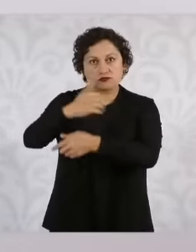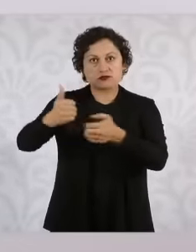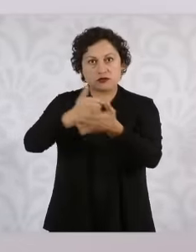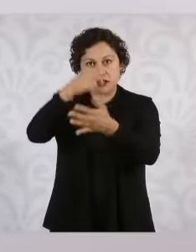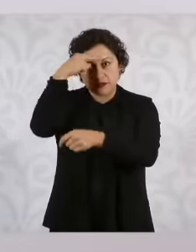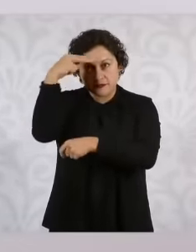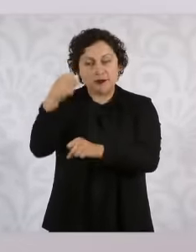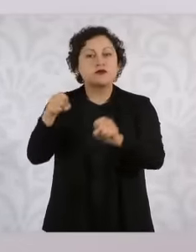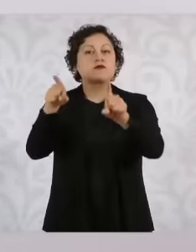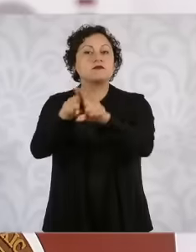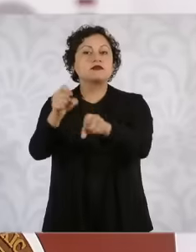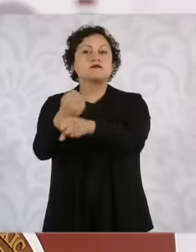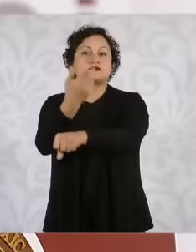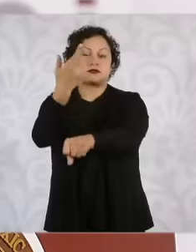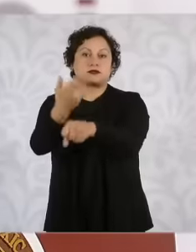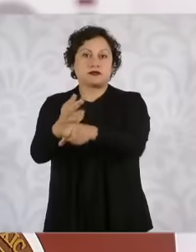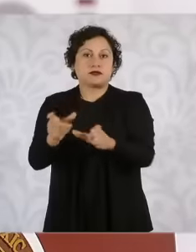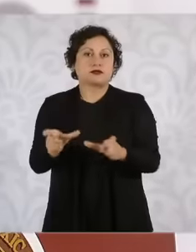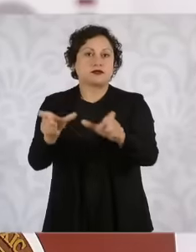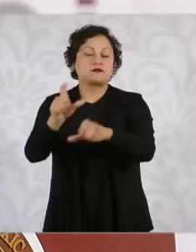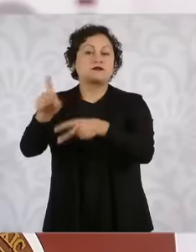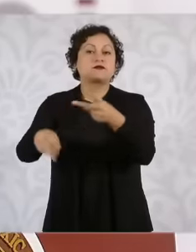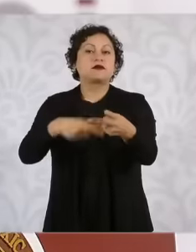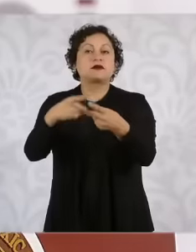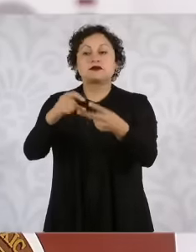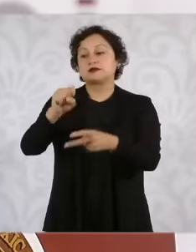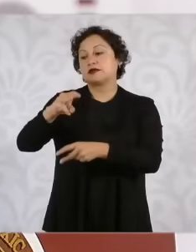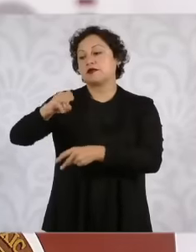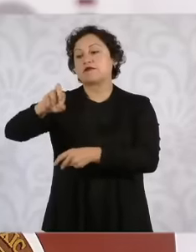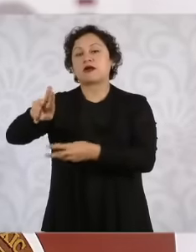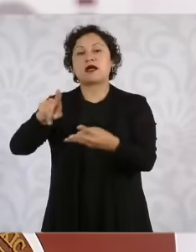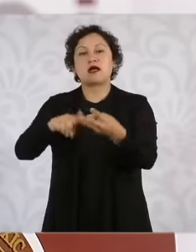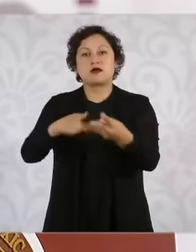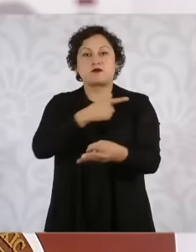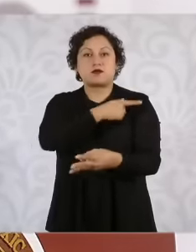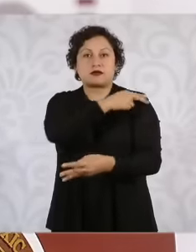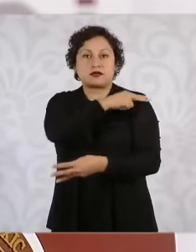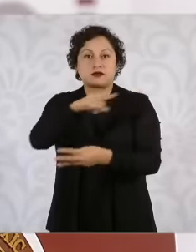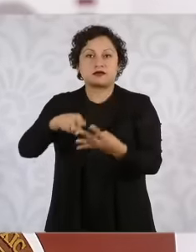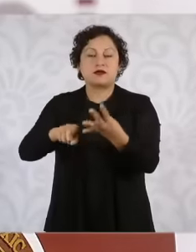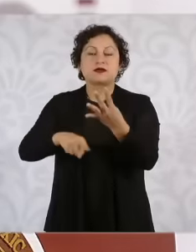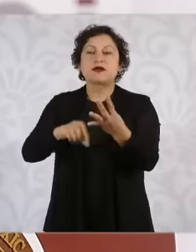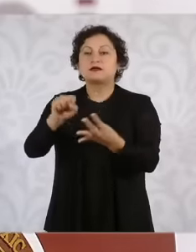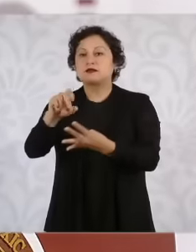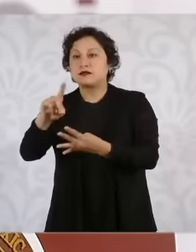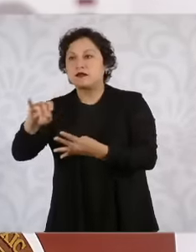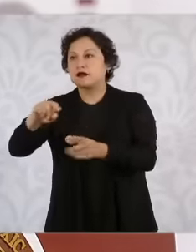National Defense, the Secretary of the Navy, the National Guard and other security institutions, which